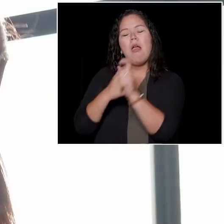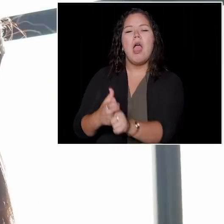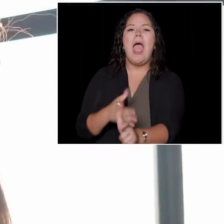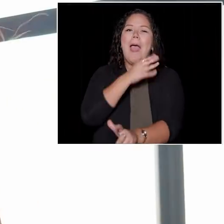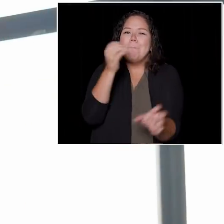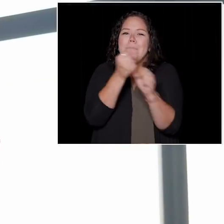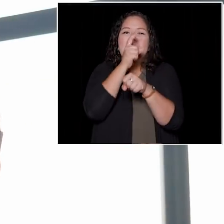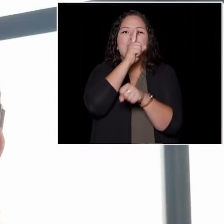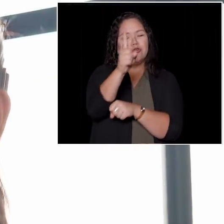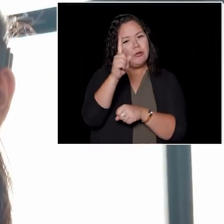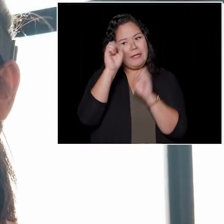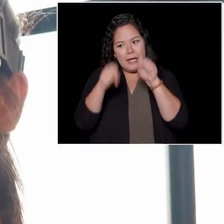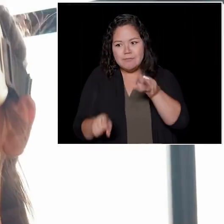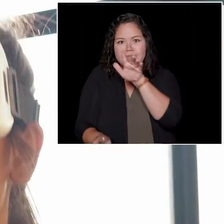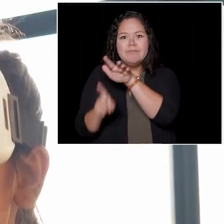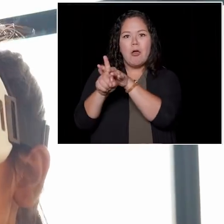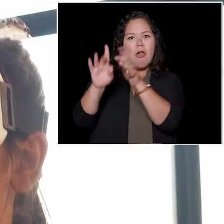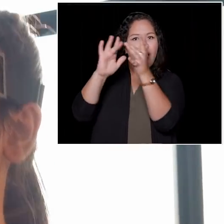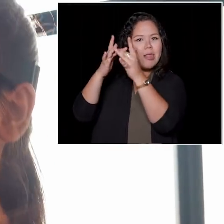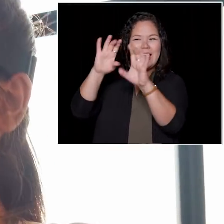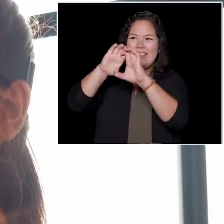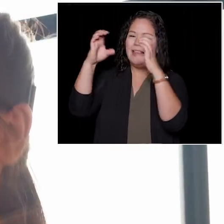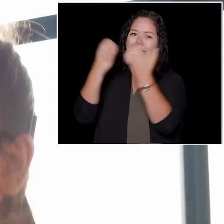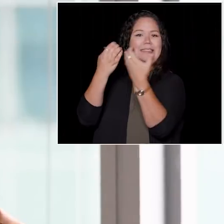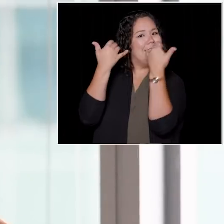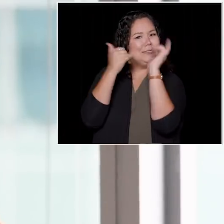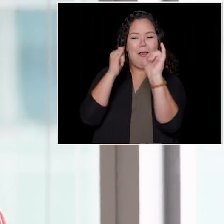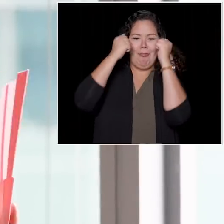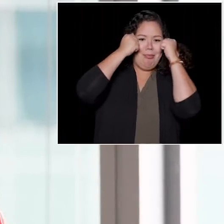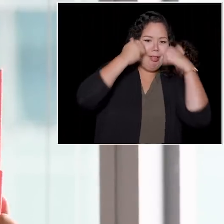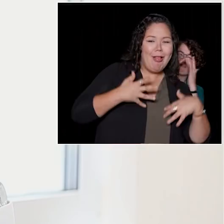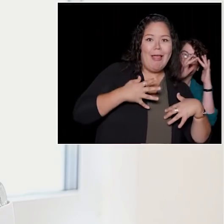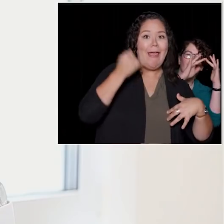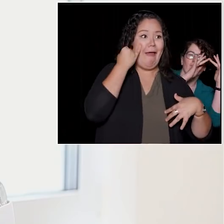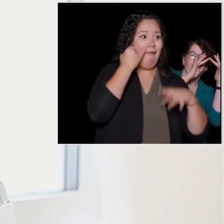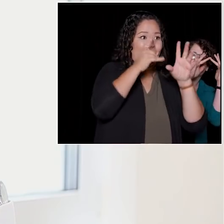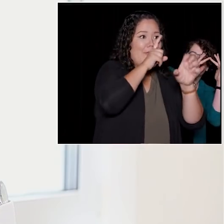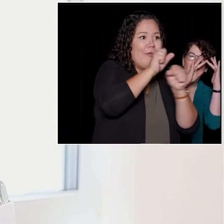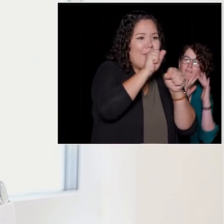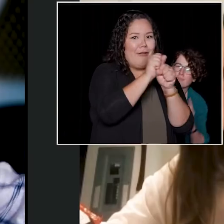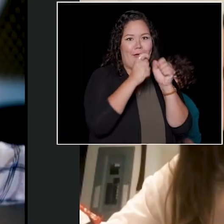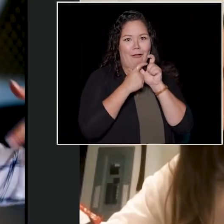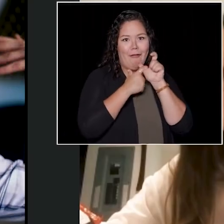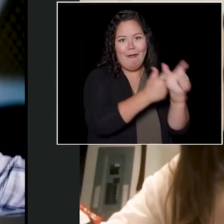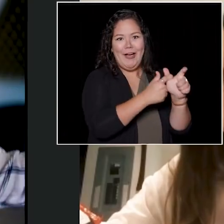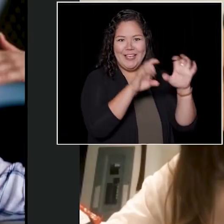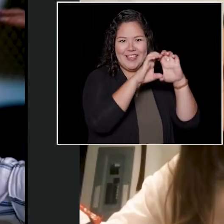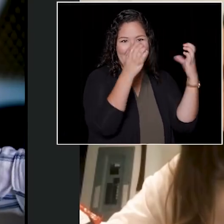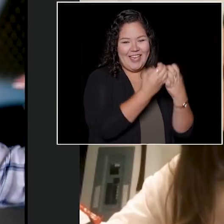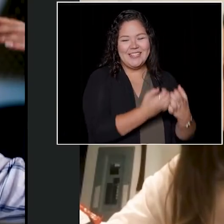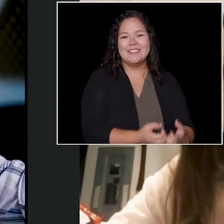and making sure that you show up to your virtual class just as sweaty as you would be if you were right here on campus.